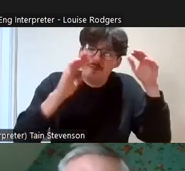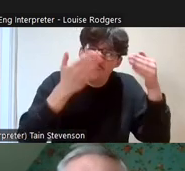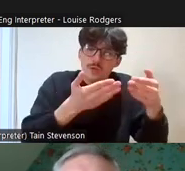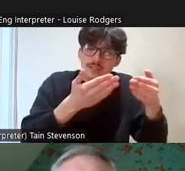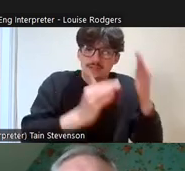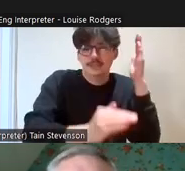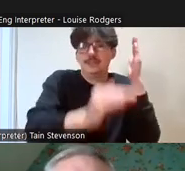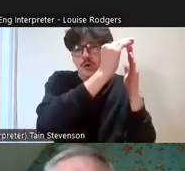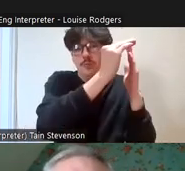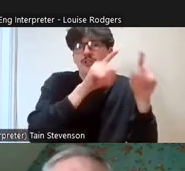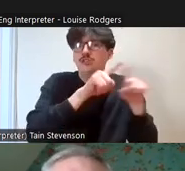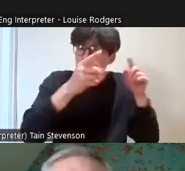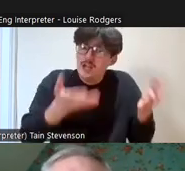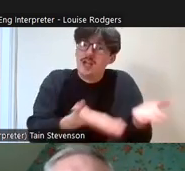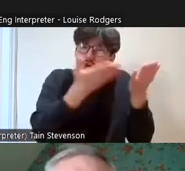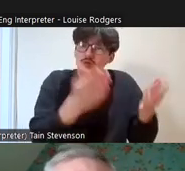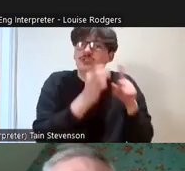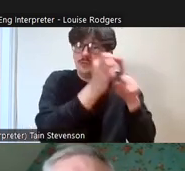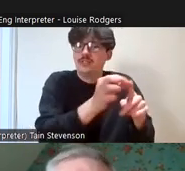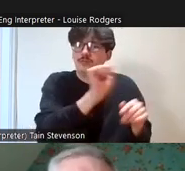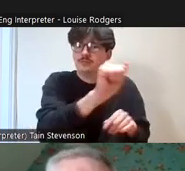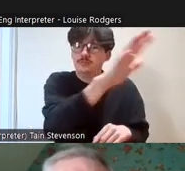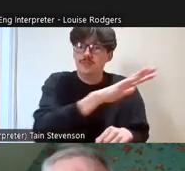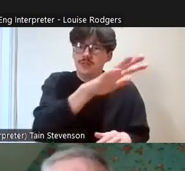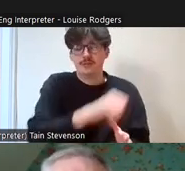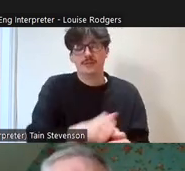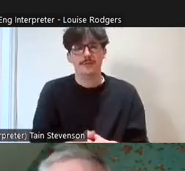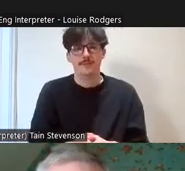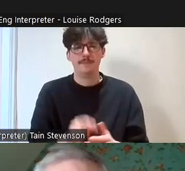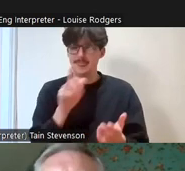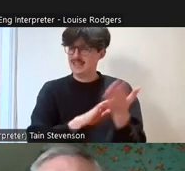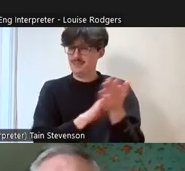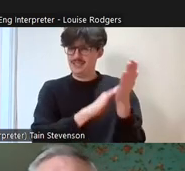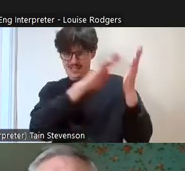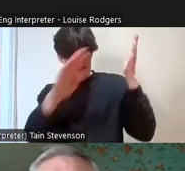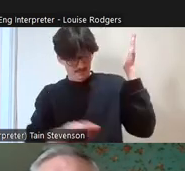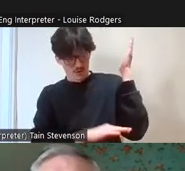encourage more applications from but it doesn't mean the areas at the bottom don't have issues as